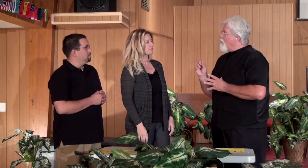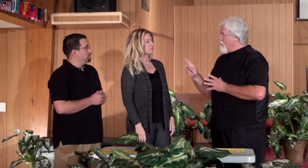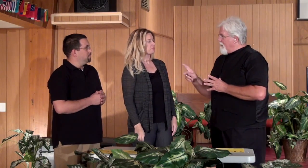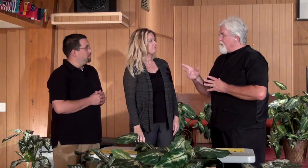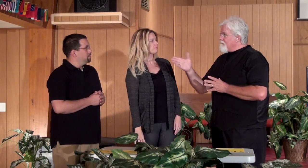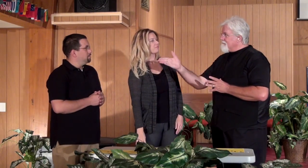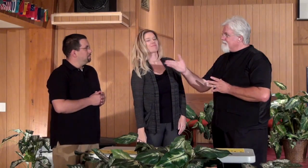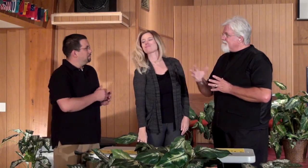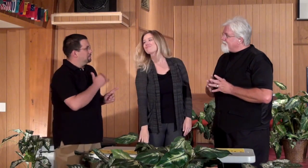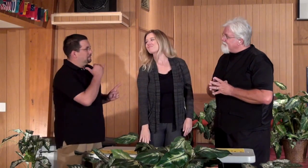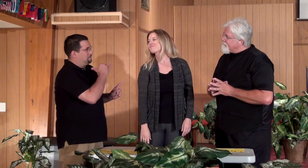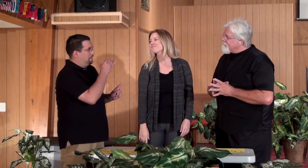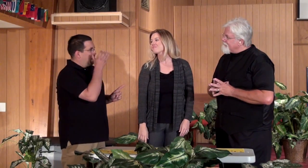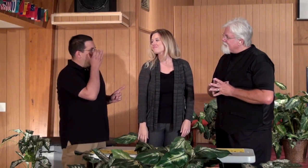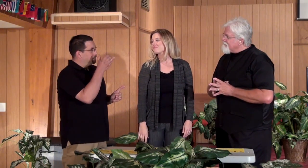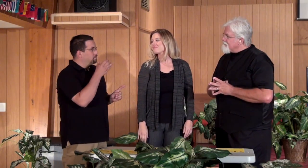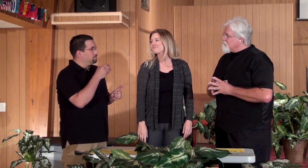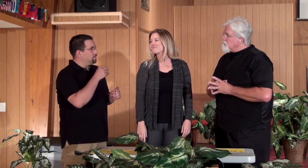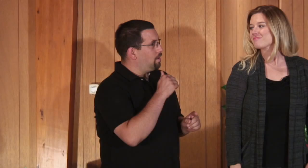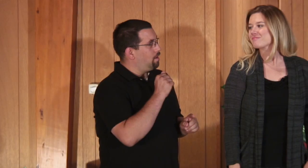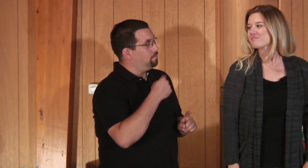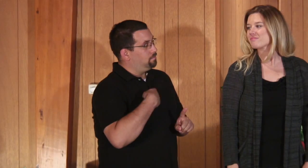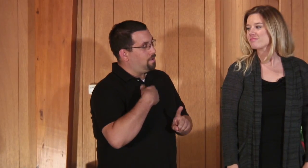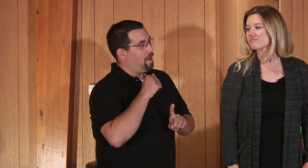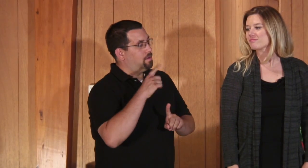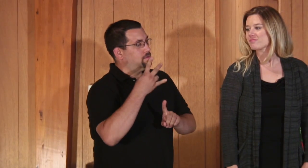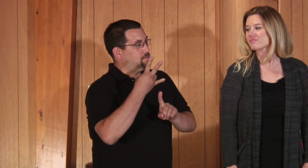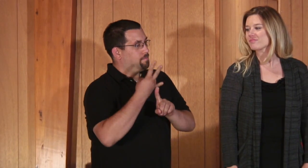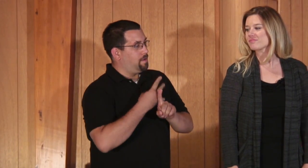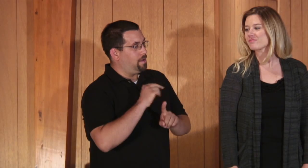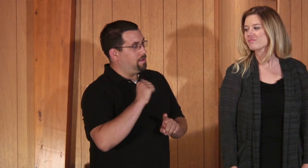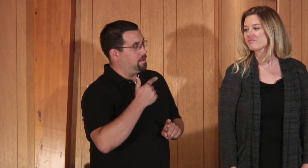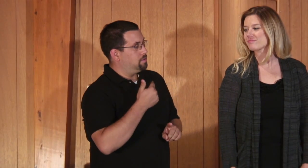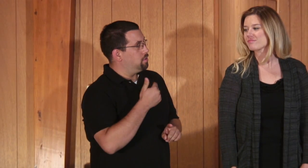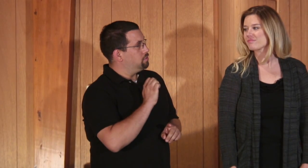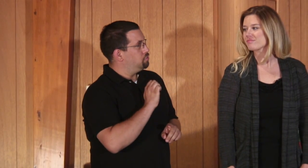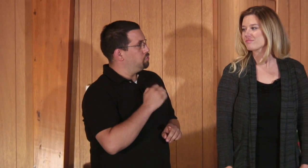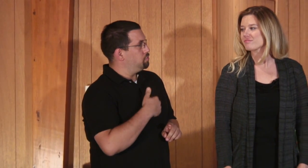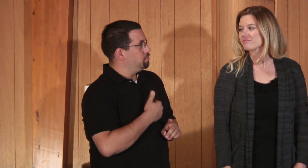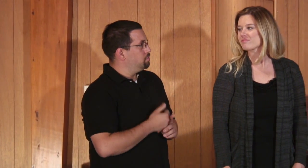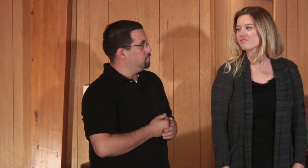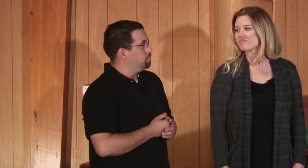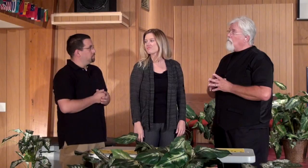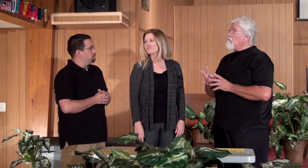age. Mark: What about you? Ryan: I had a similar situation as she does at 7 months old...